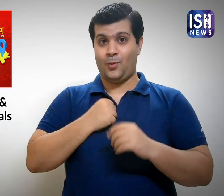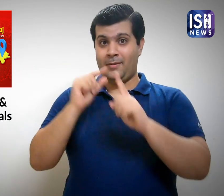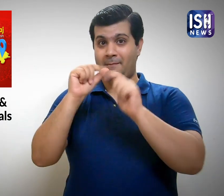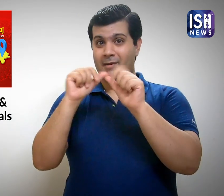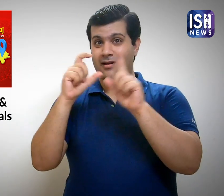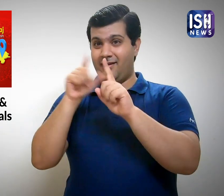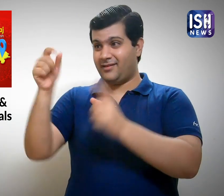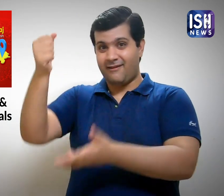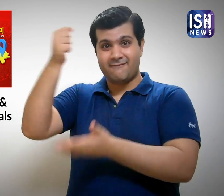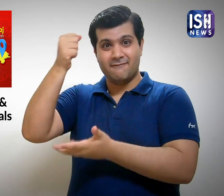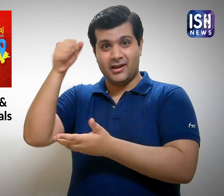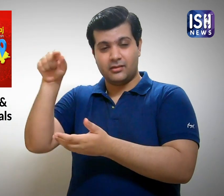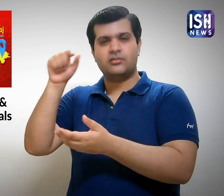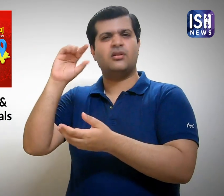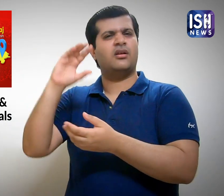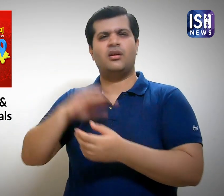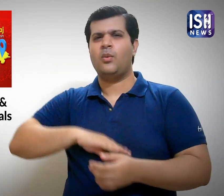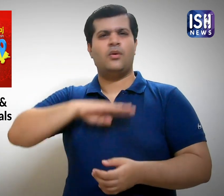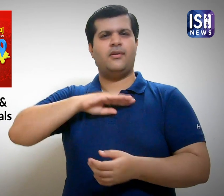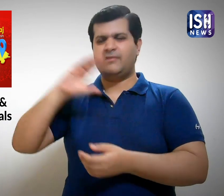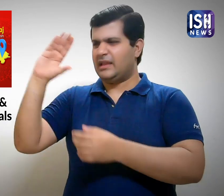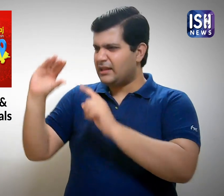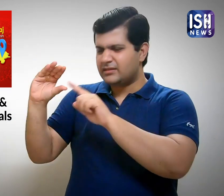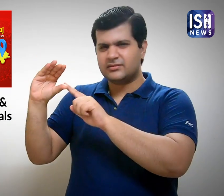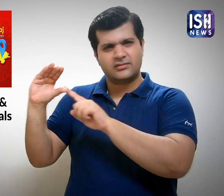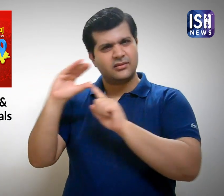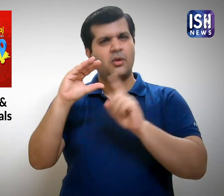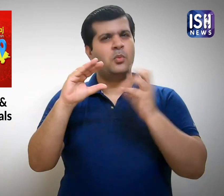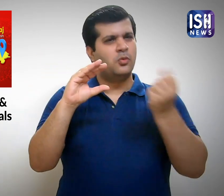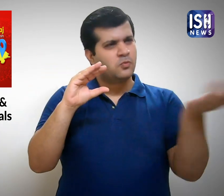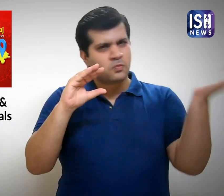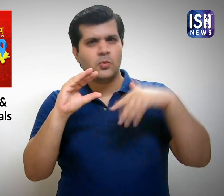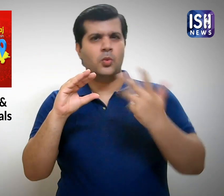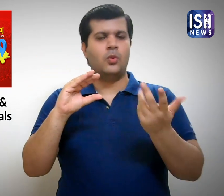Since PAD's funds were insufficient. They needed more.